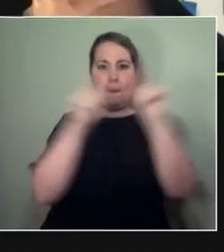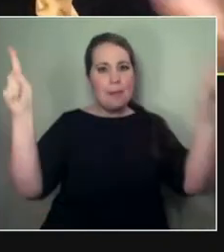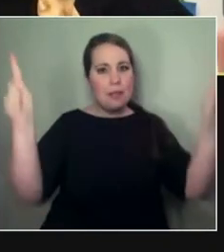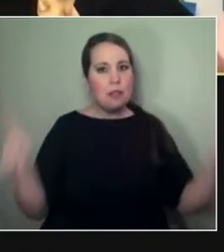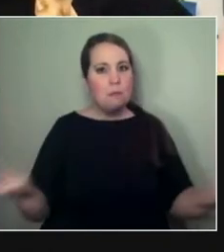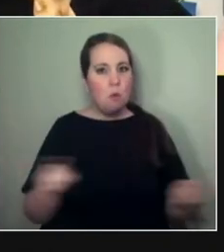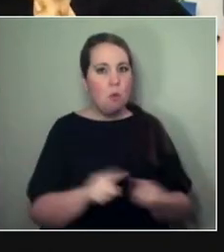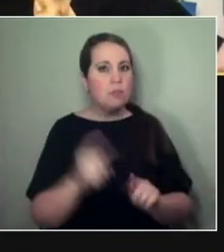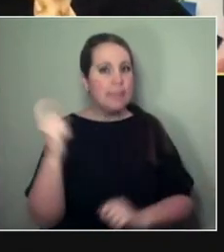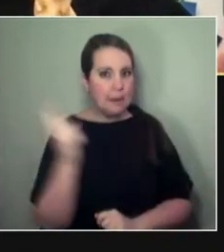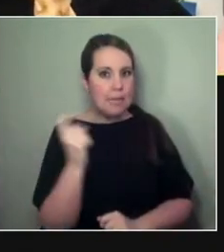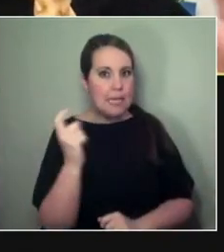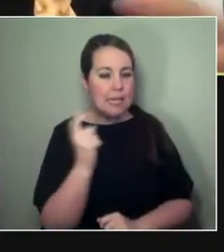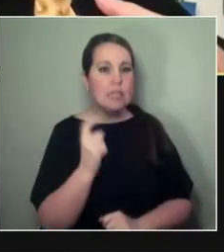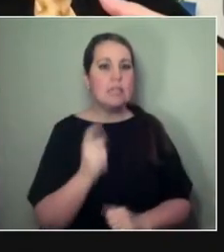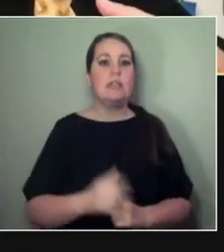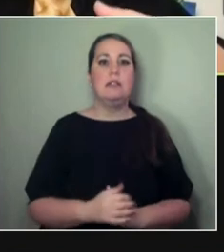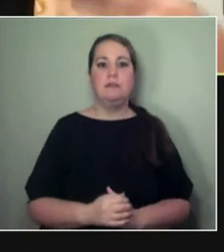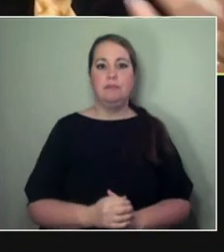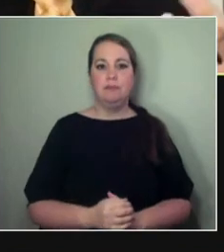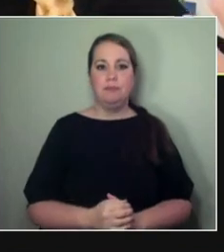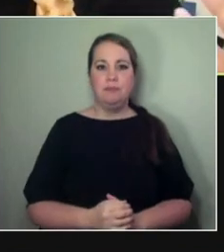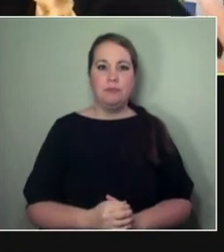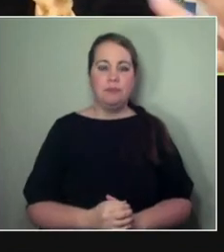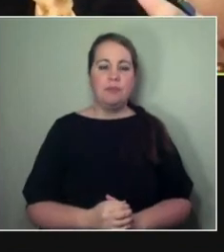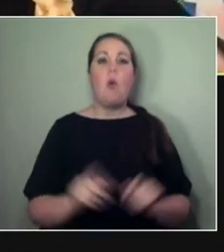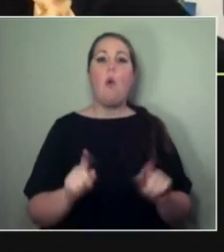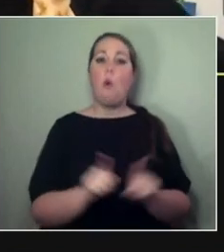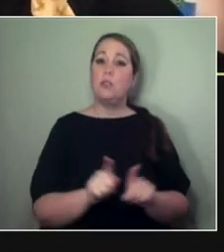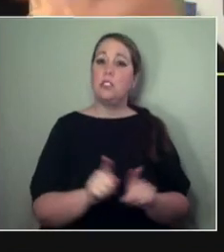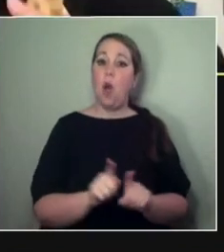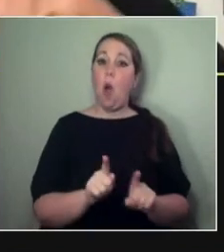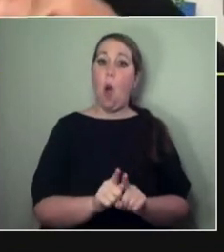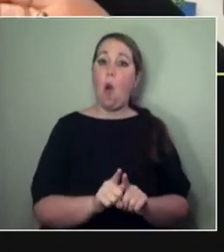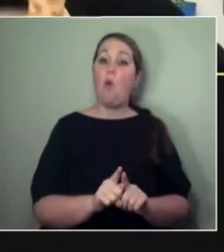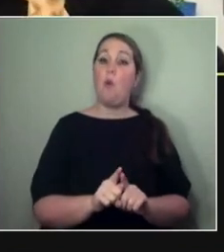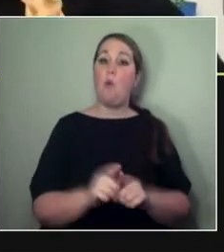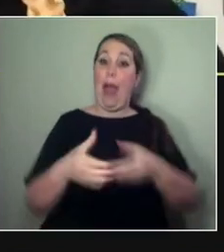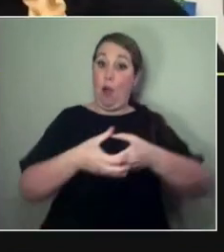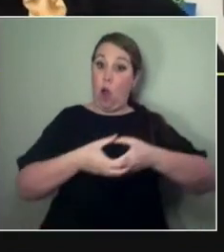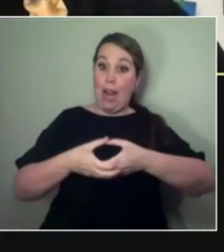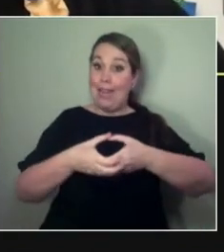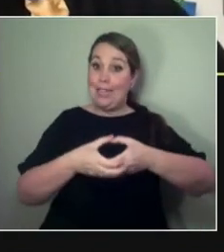and then also getting some of our artists in the Collective, seeing their works here,